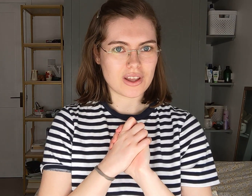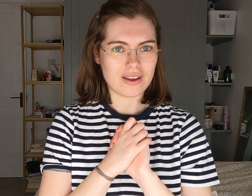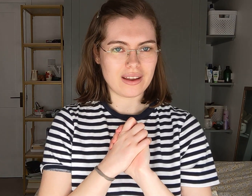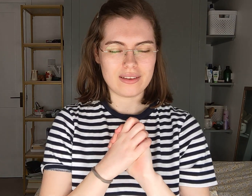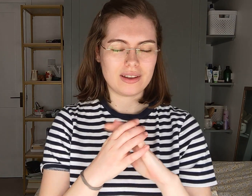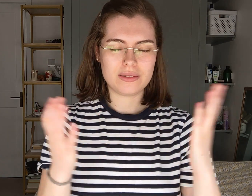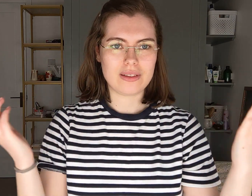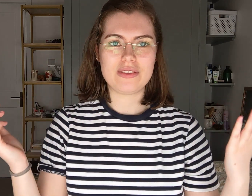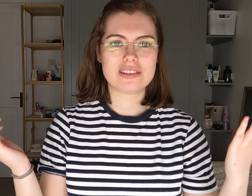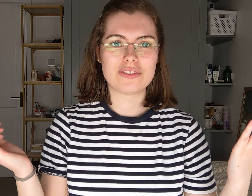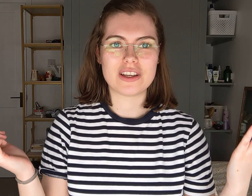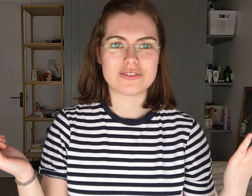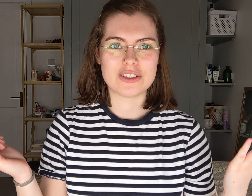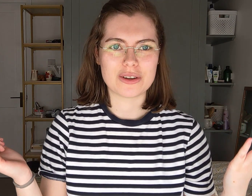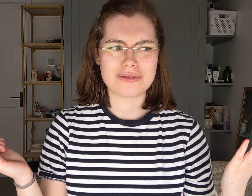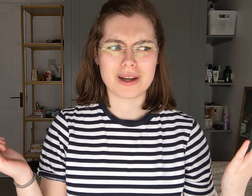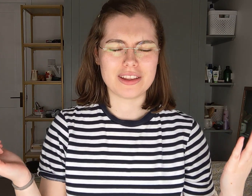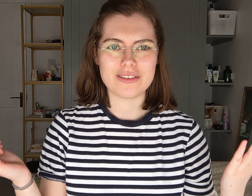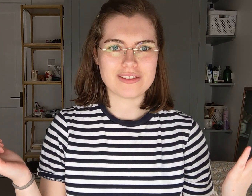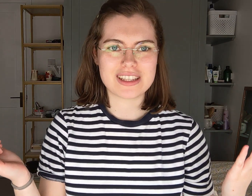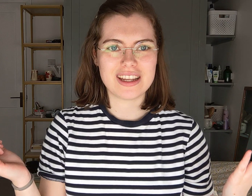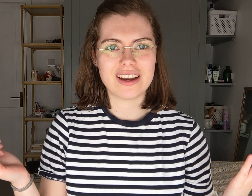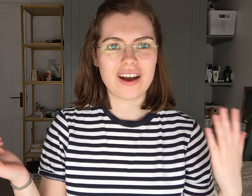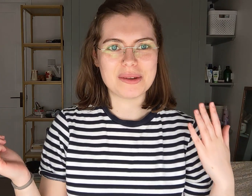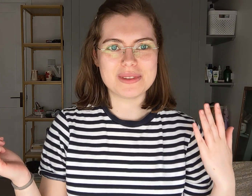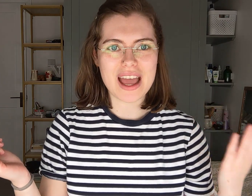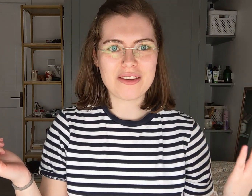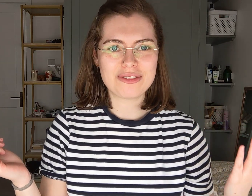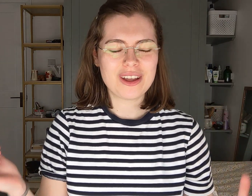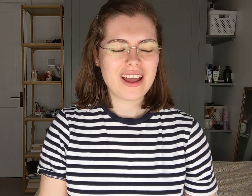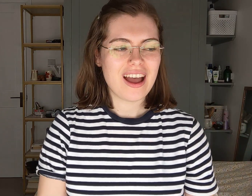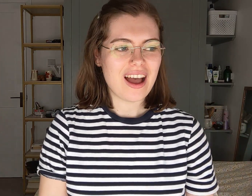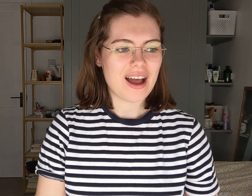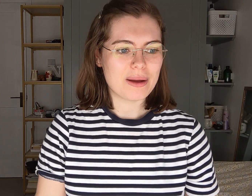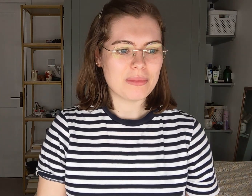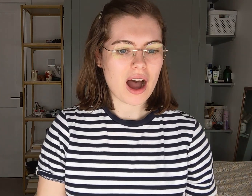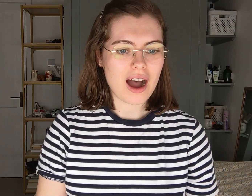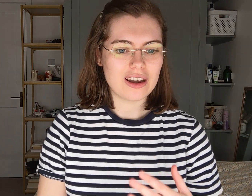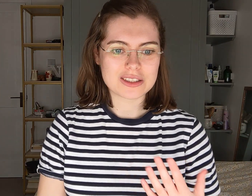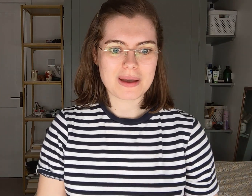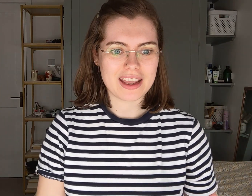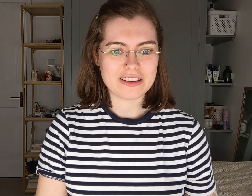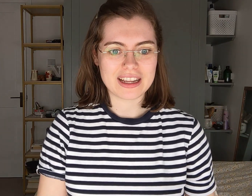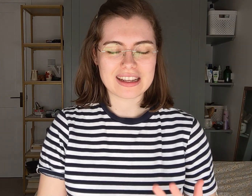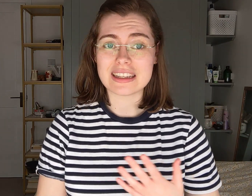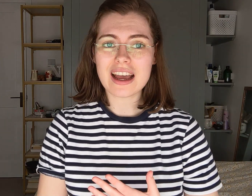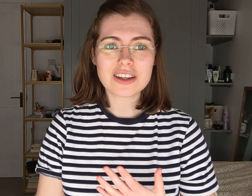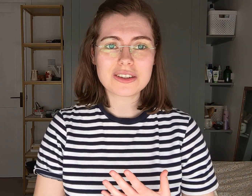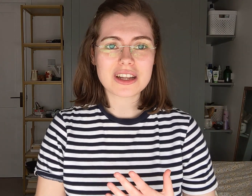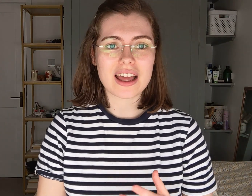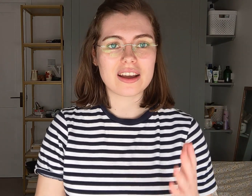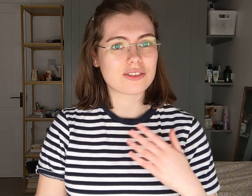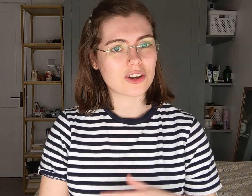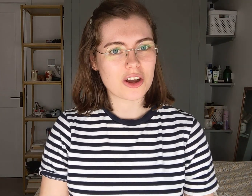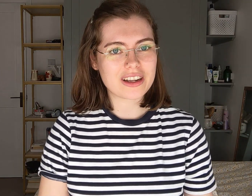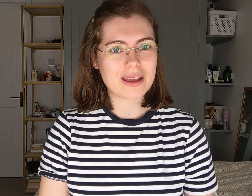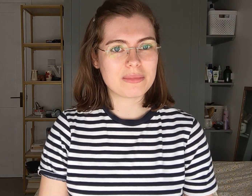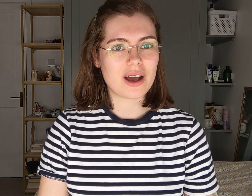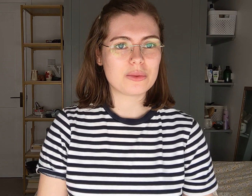So, if any, if this is the first video of mine that you've ever seen, I am deaf. I lost my hearing as an adult and I've got a cochlear implant,